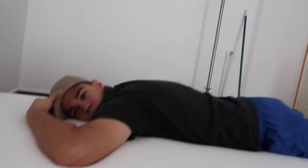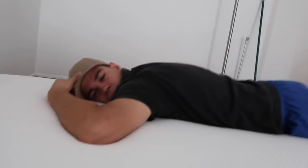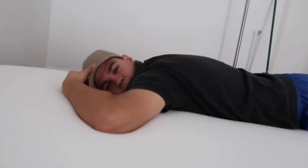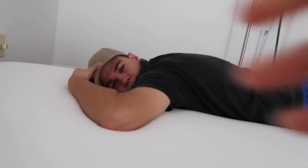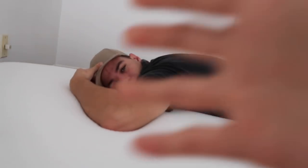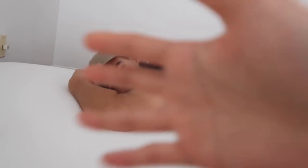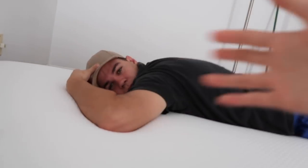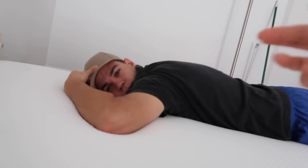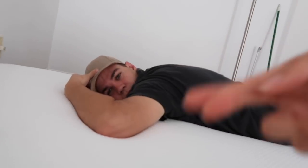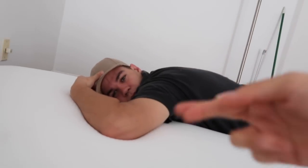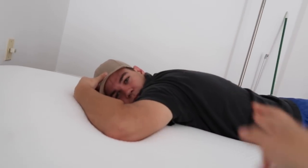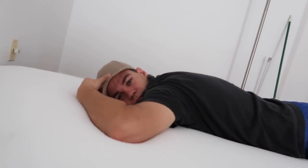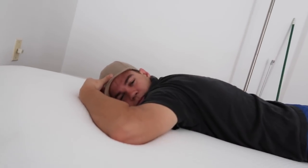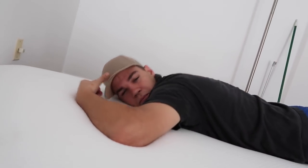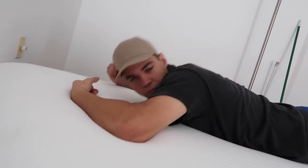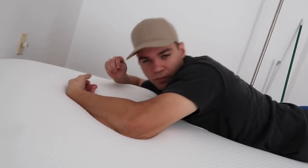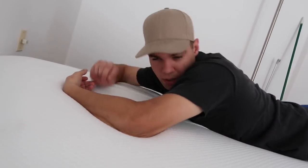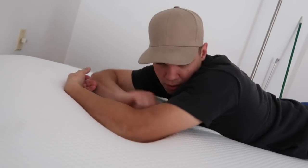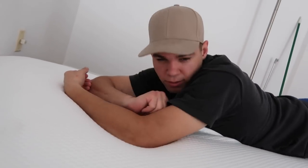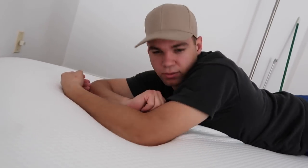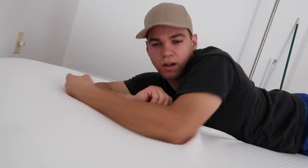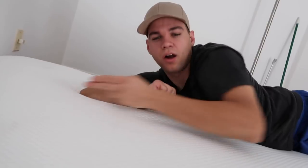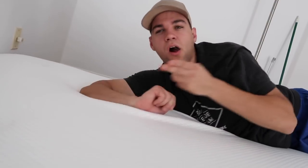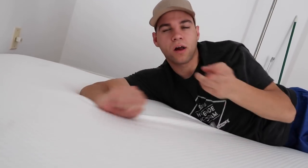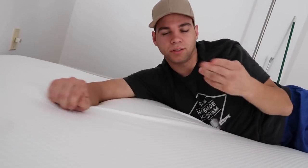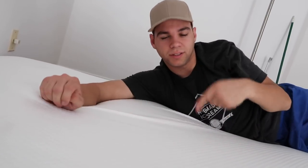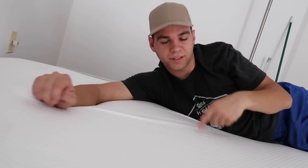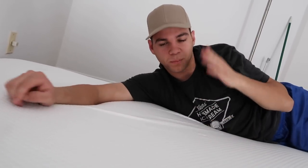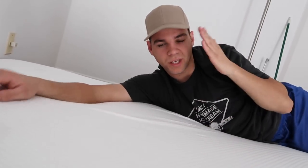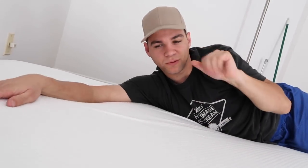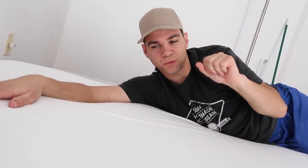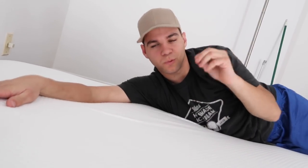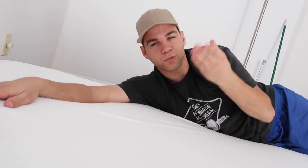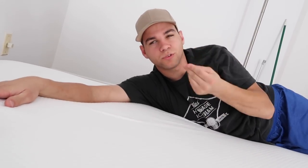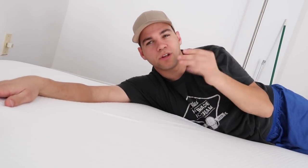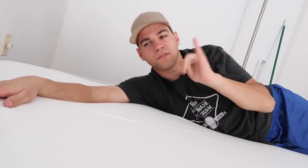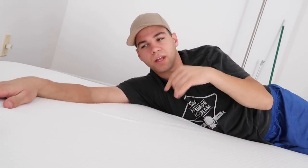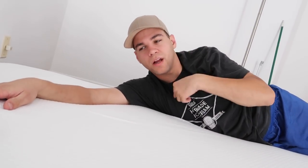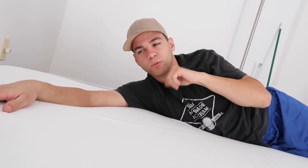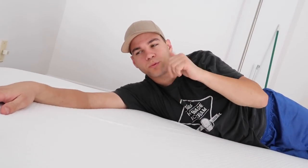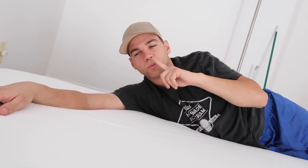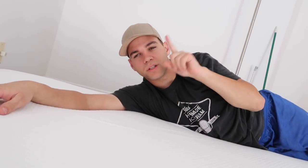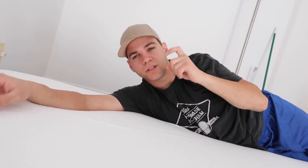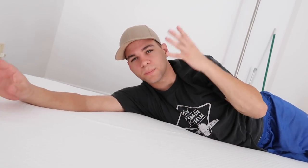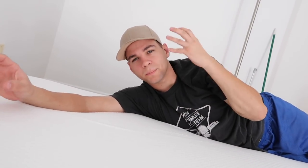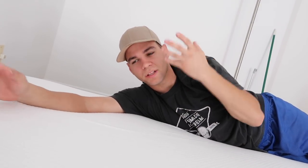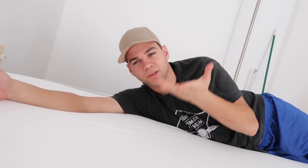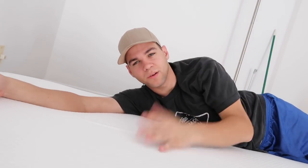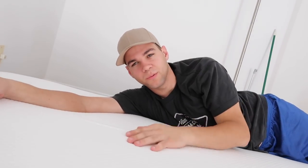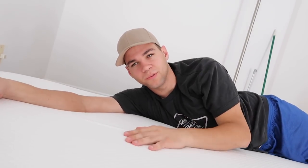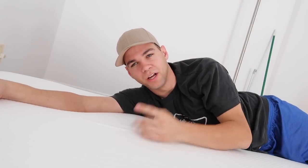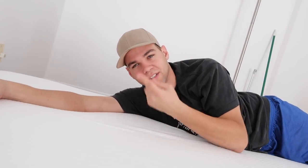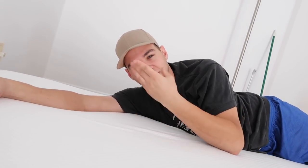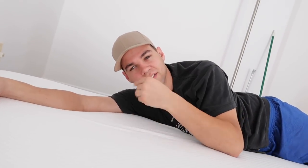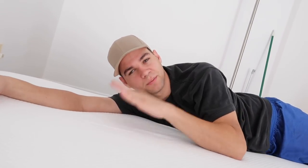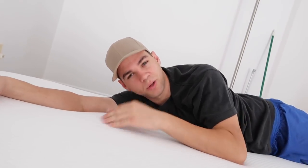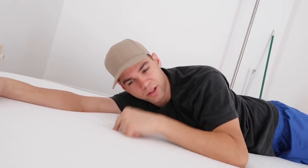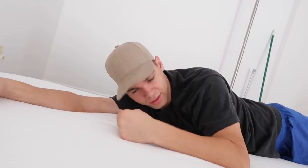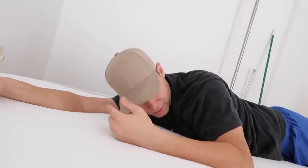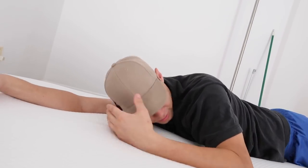E: so much room R: honestly this bed is so soft that I don't even need a pillow R: I can just sleep on this